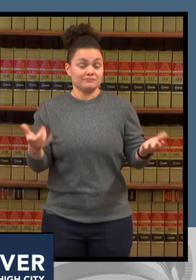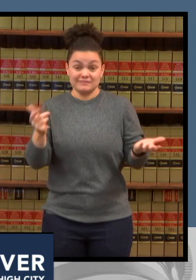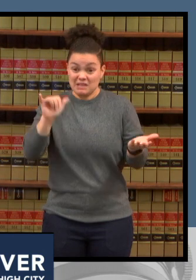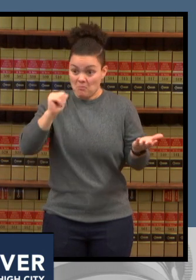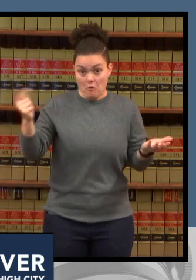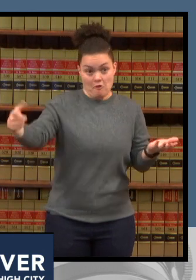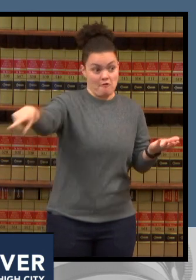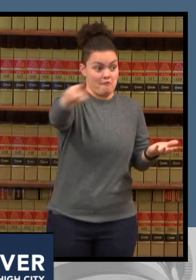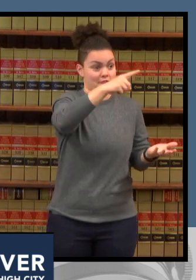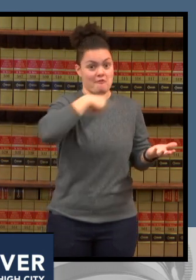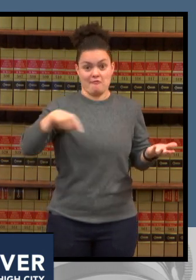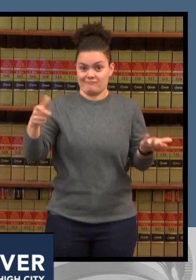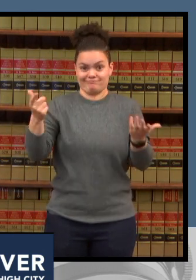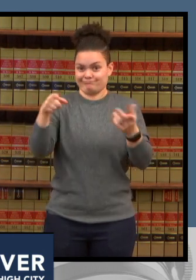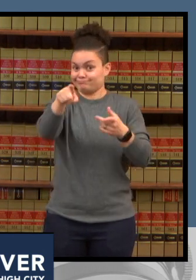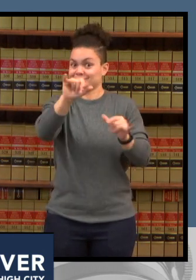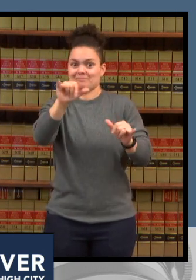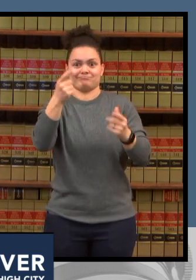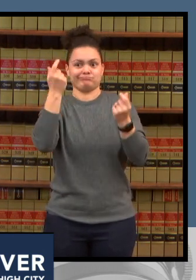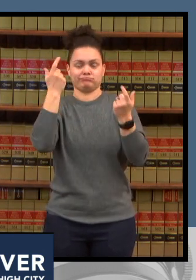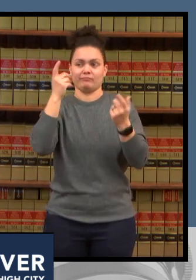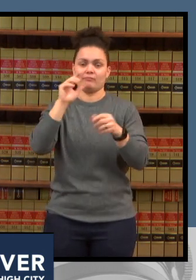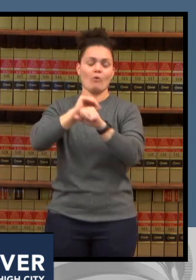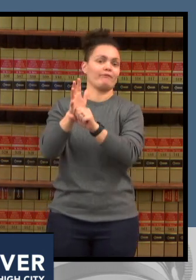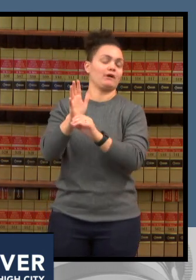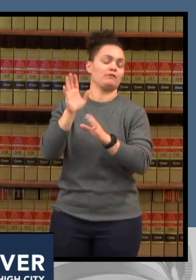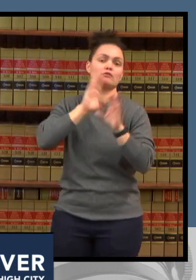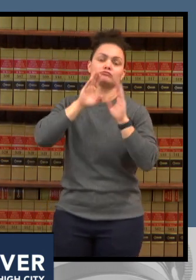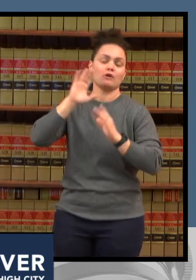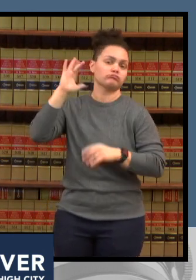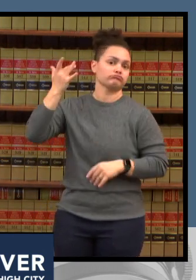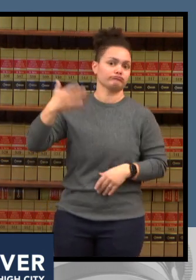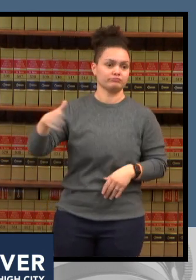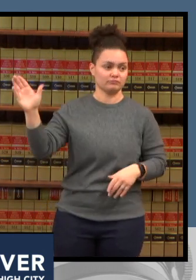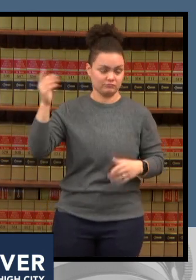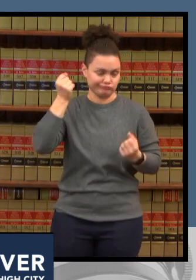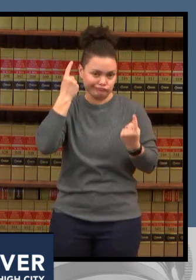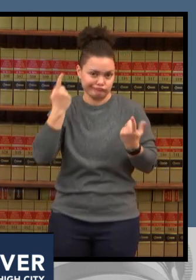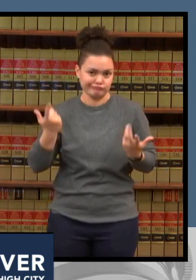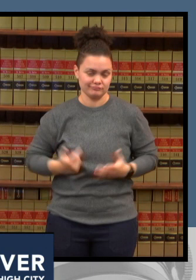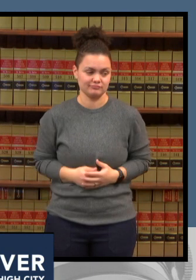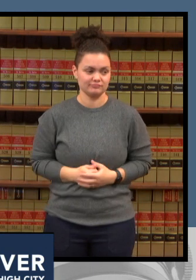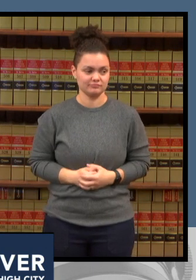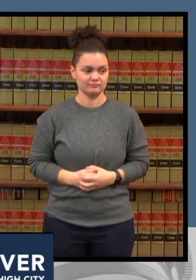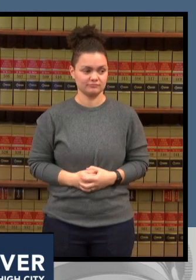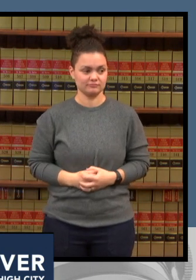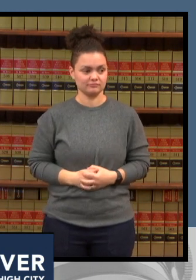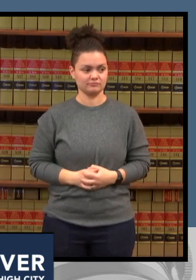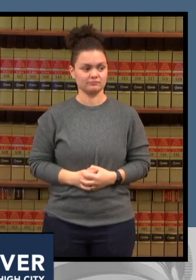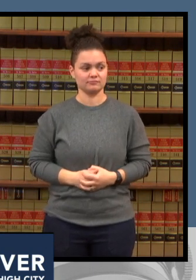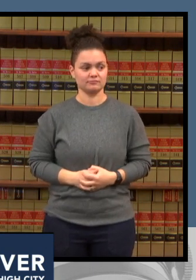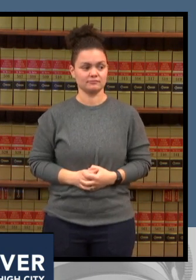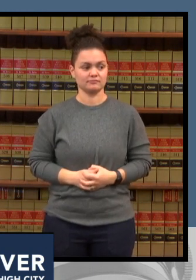also want to emphasize to the public that we're in a significant nursing shortage in this nation